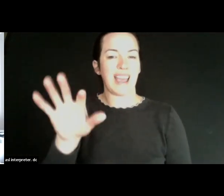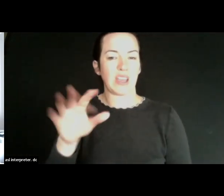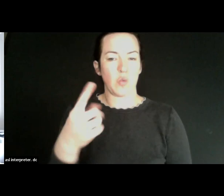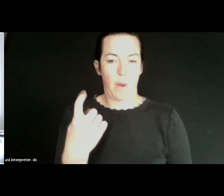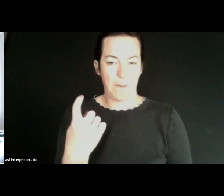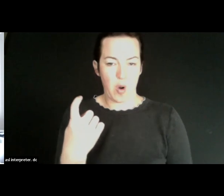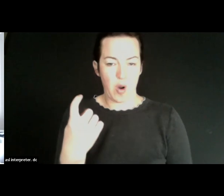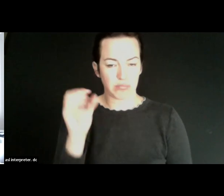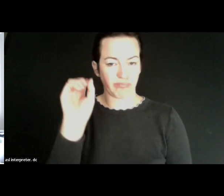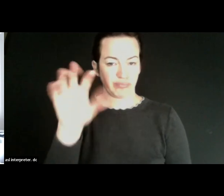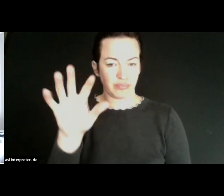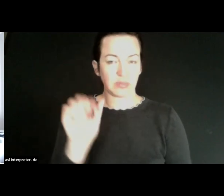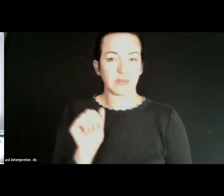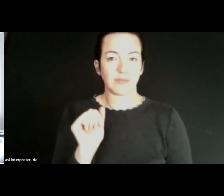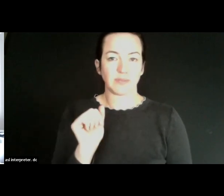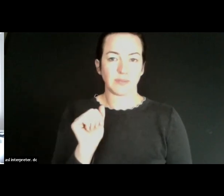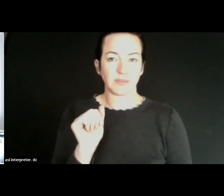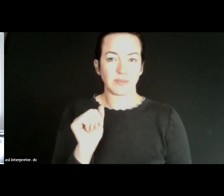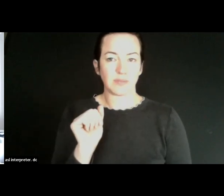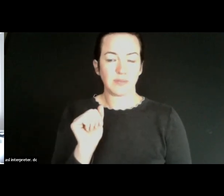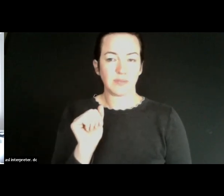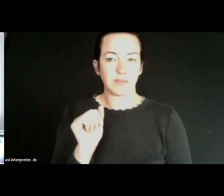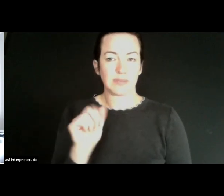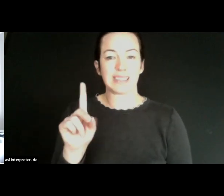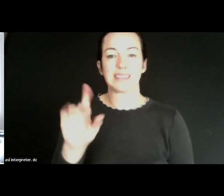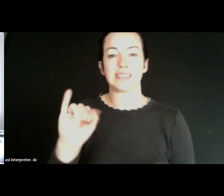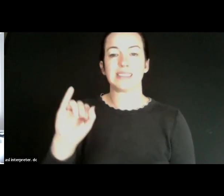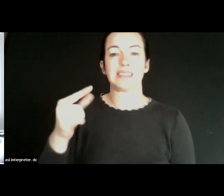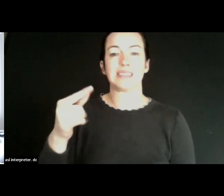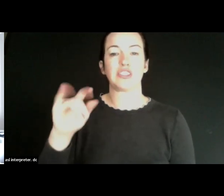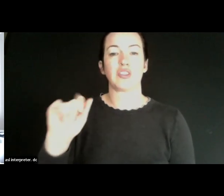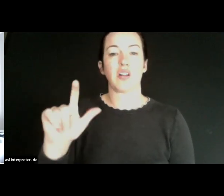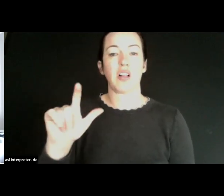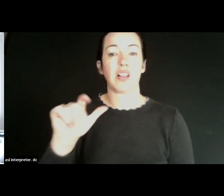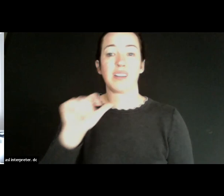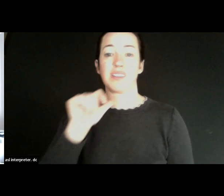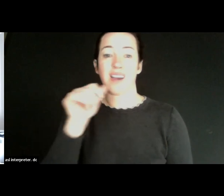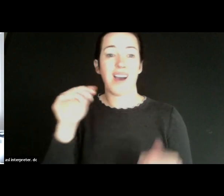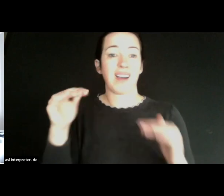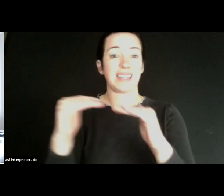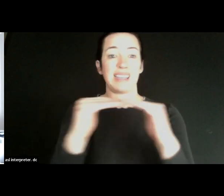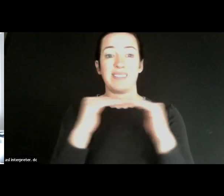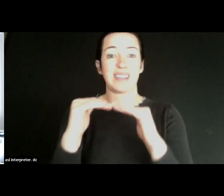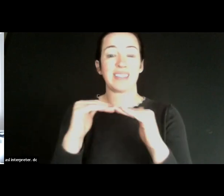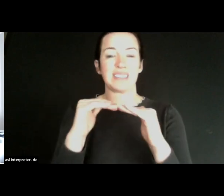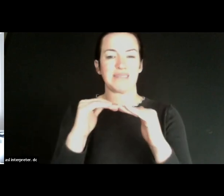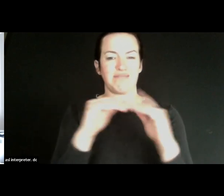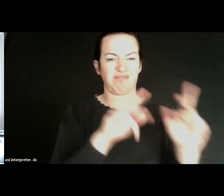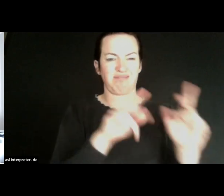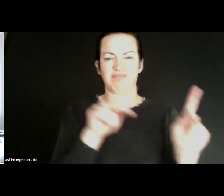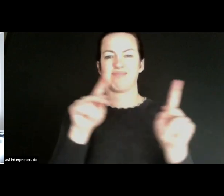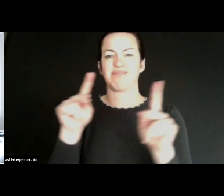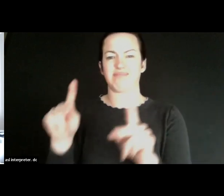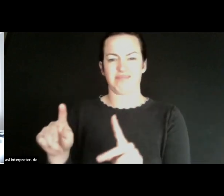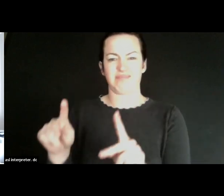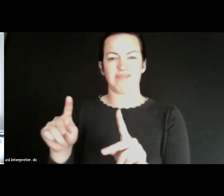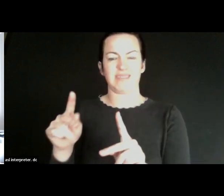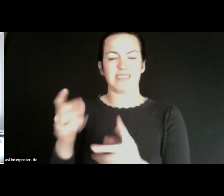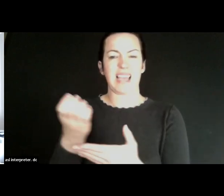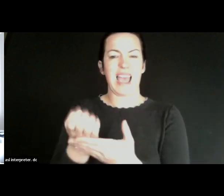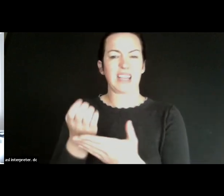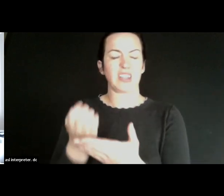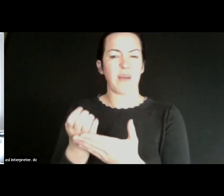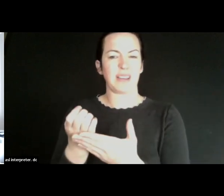and that's that digital inequities really mirror the economic disparities. So we're talking about